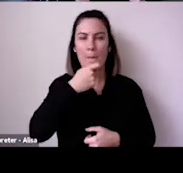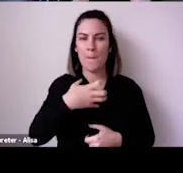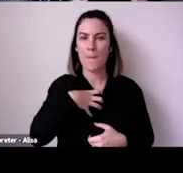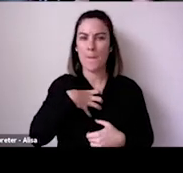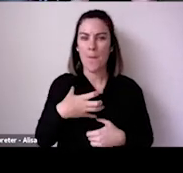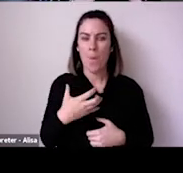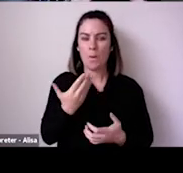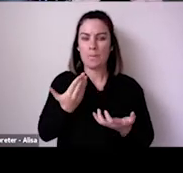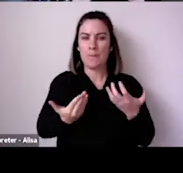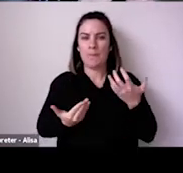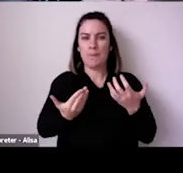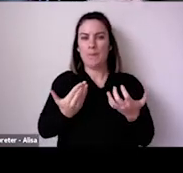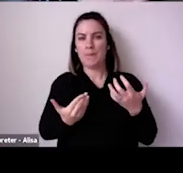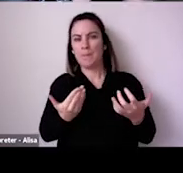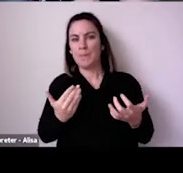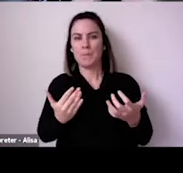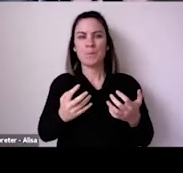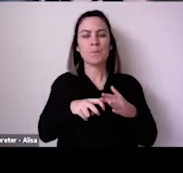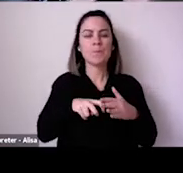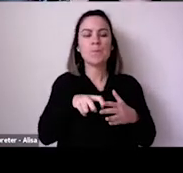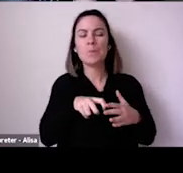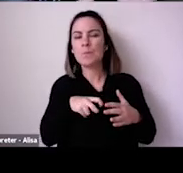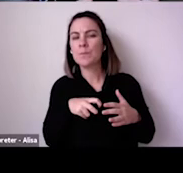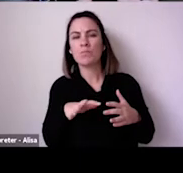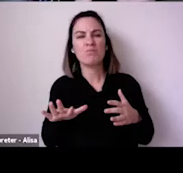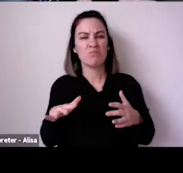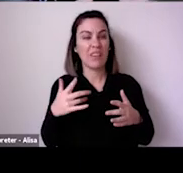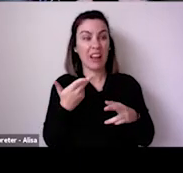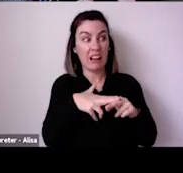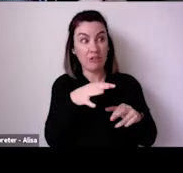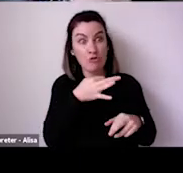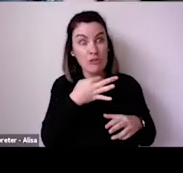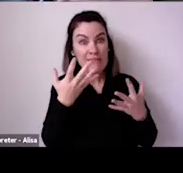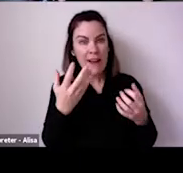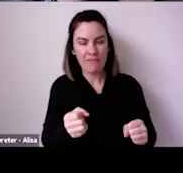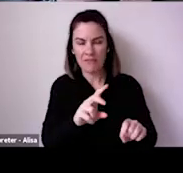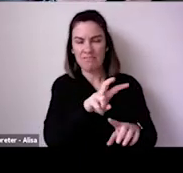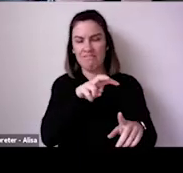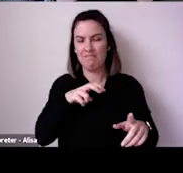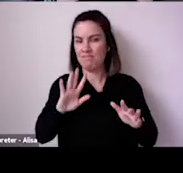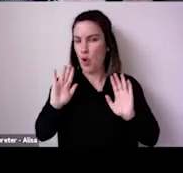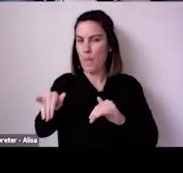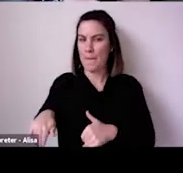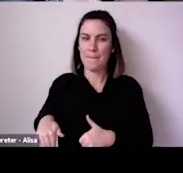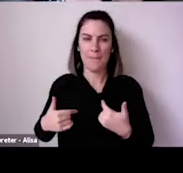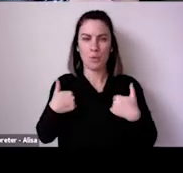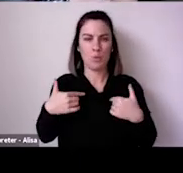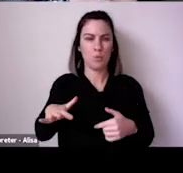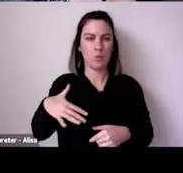So it's been really interesting to see how that is affecting the arts and culture sector and audience confidence.